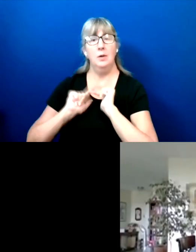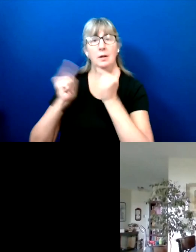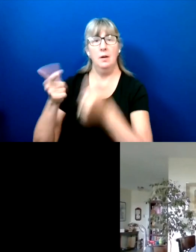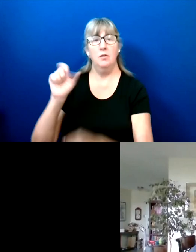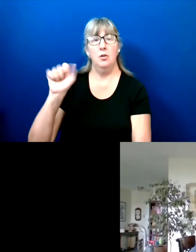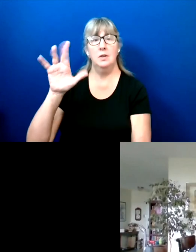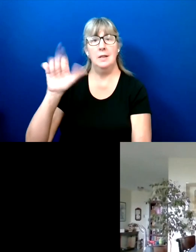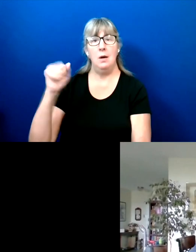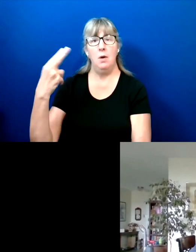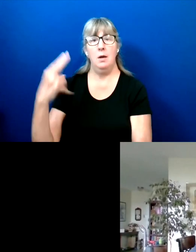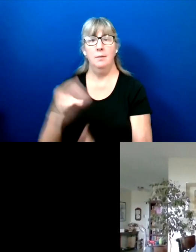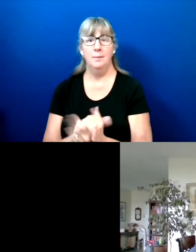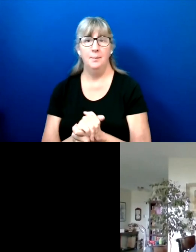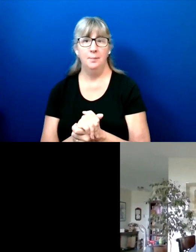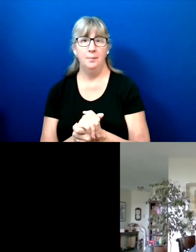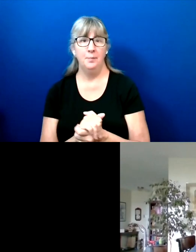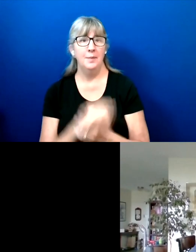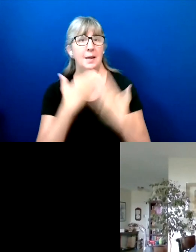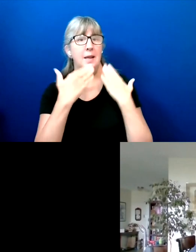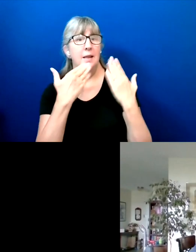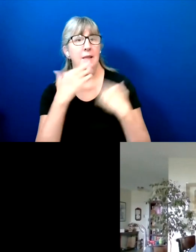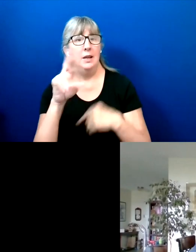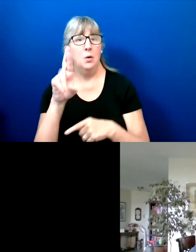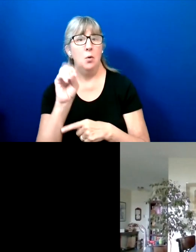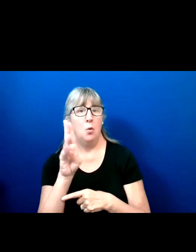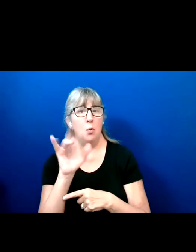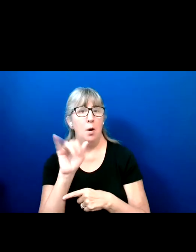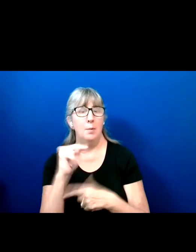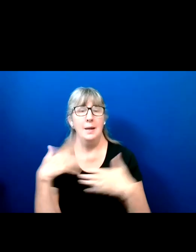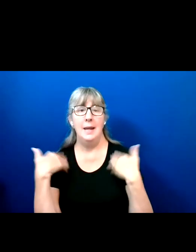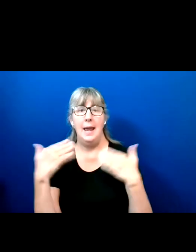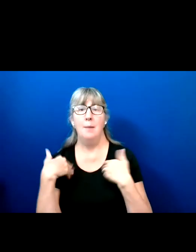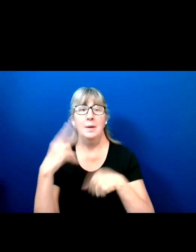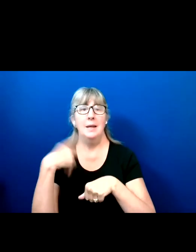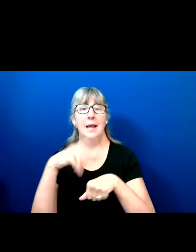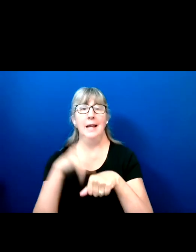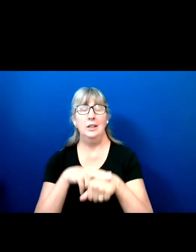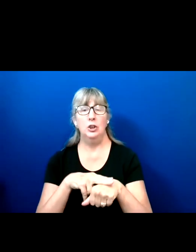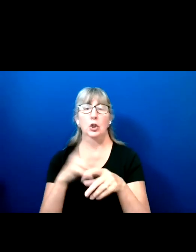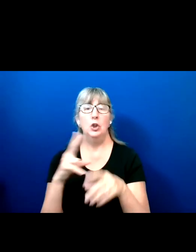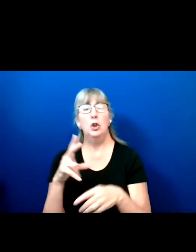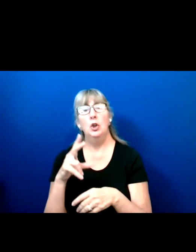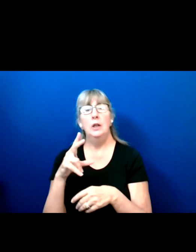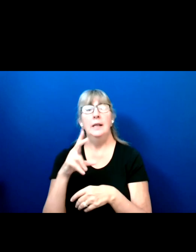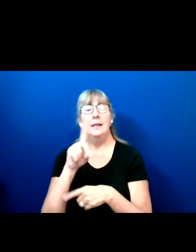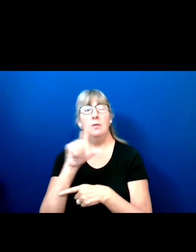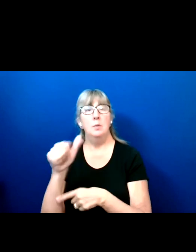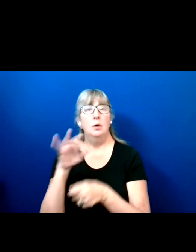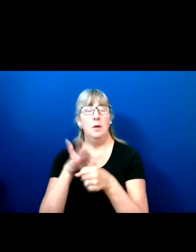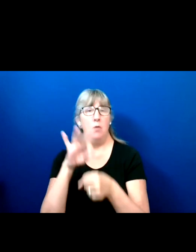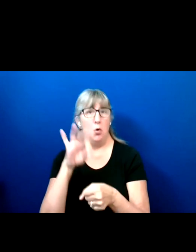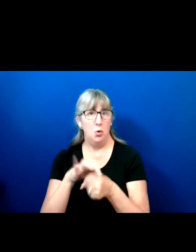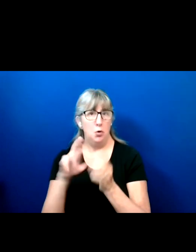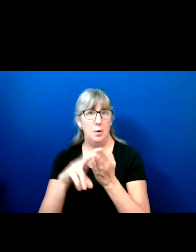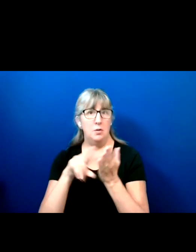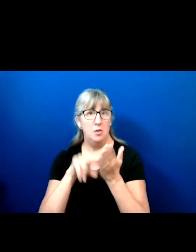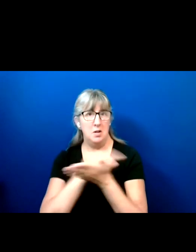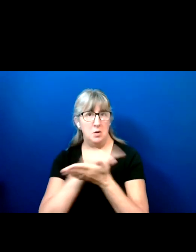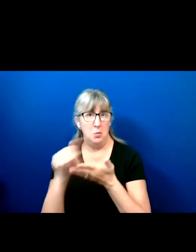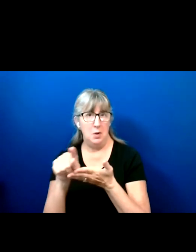Thank you, Robin. And happy national disability voter registration week to everyone. My name is Sarah Blahovec.